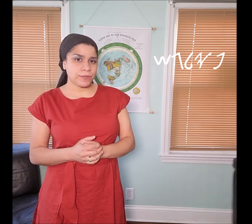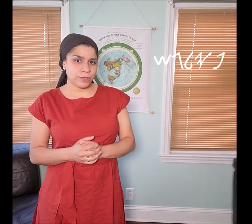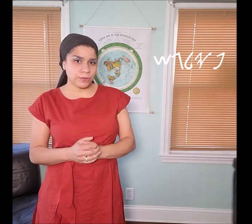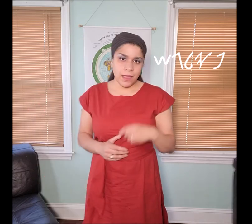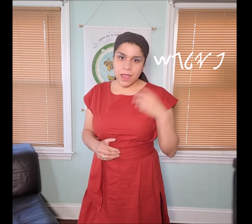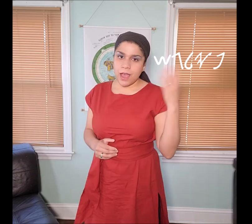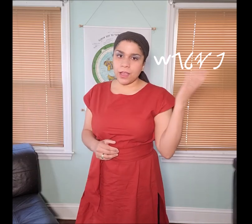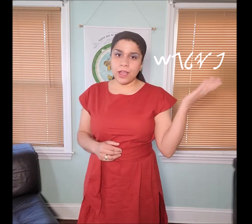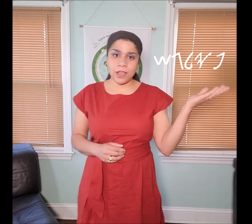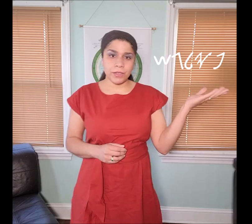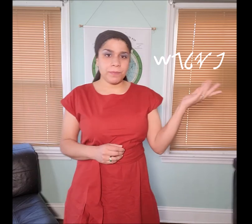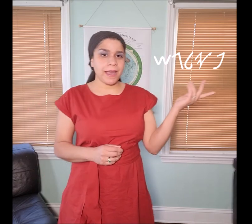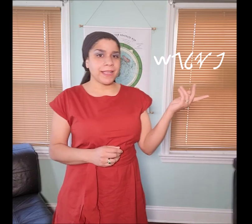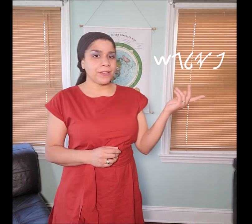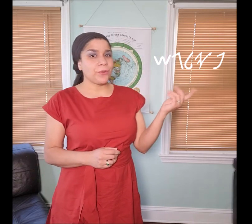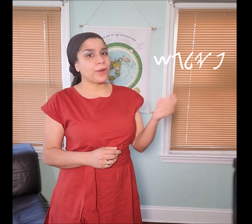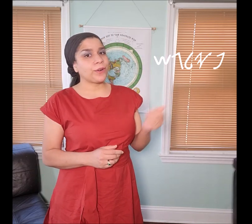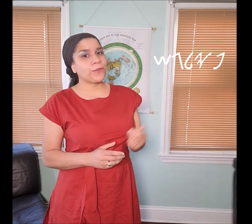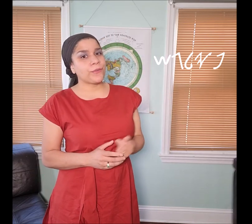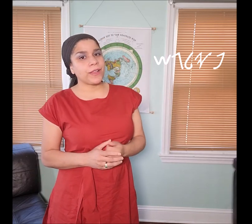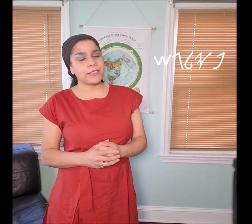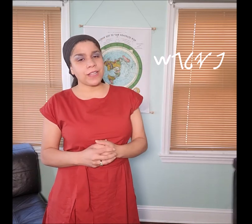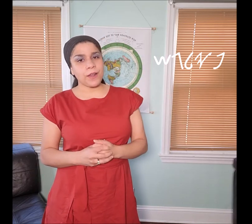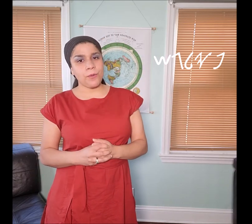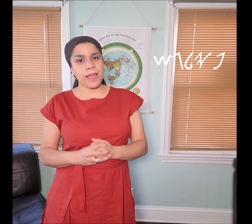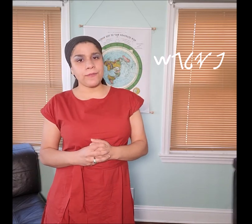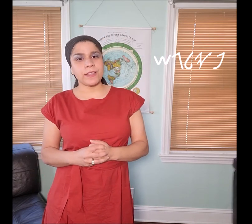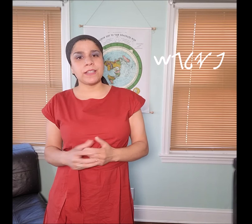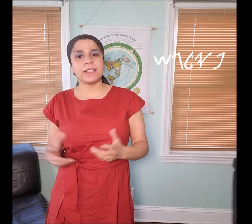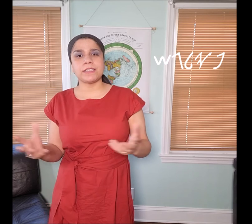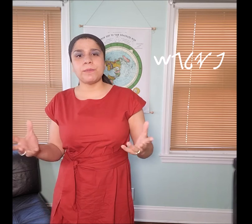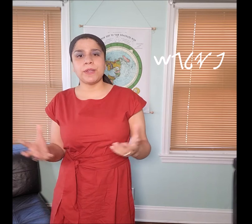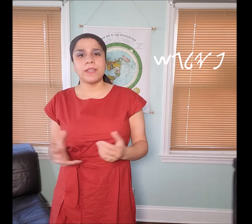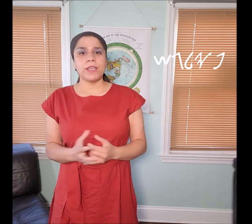to (for sexual release). A concubine or a girlfriend is not a wife it's not someone